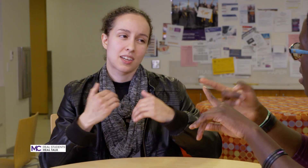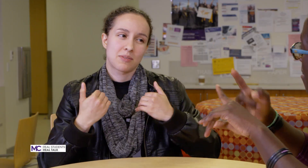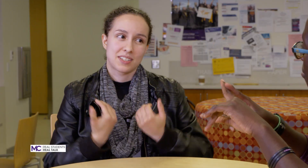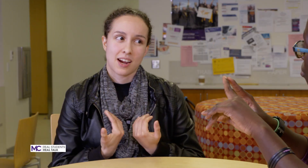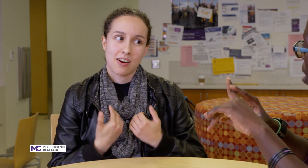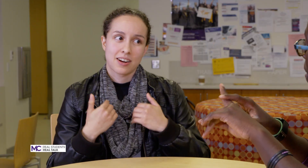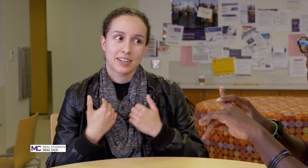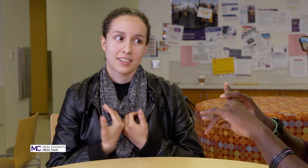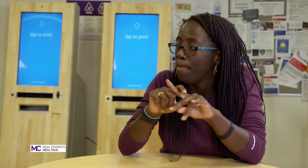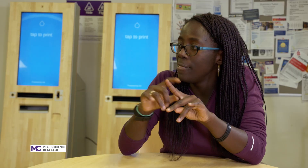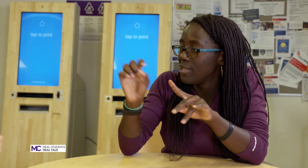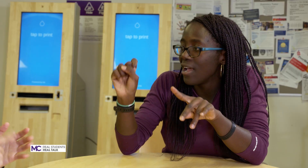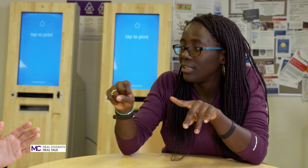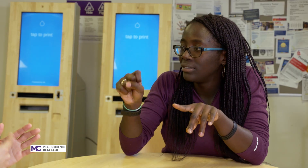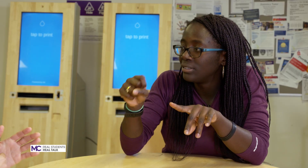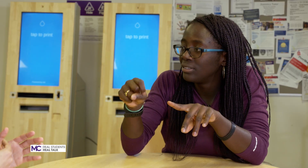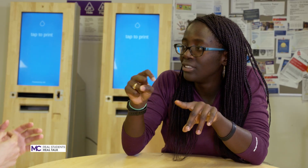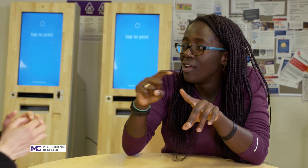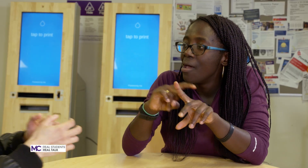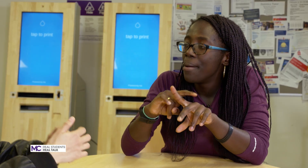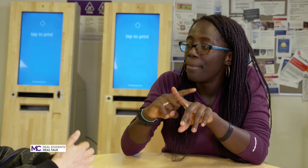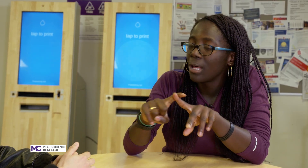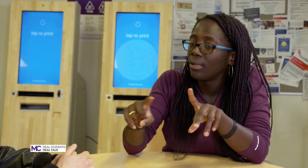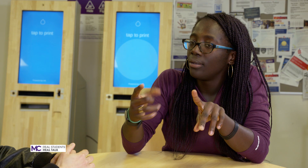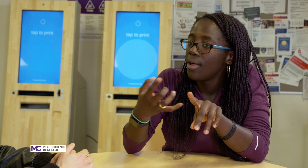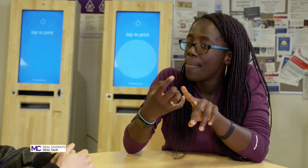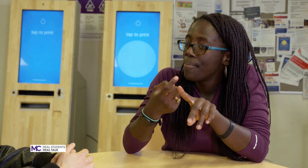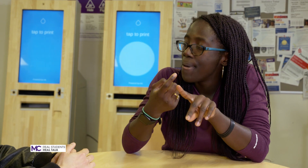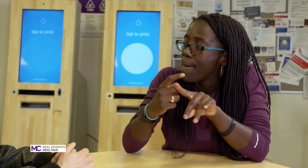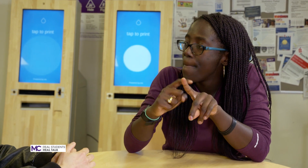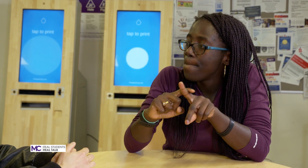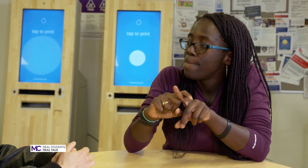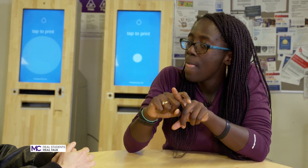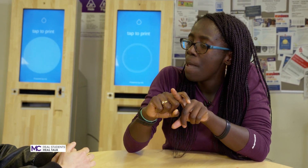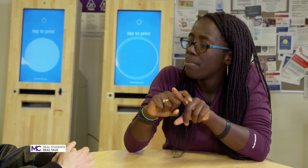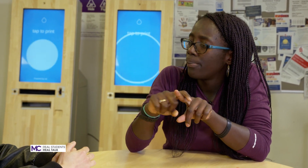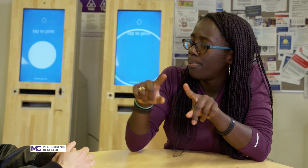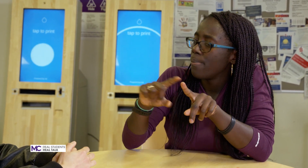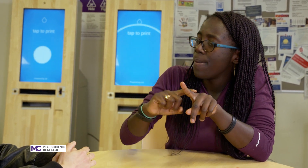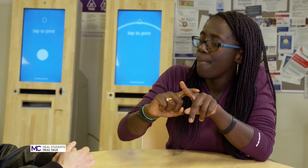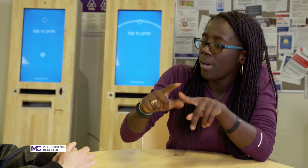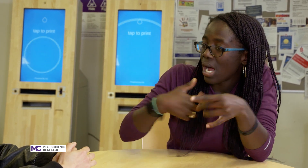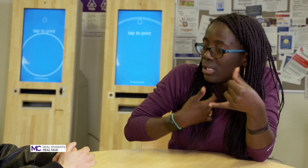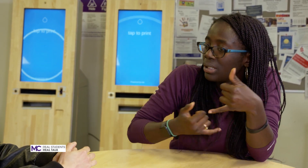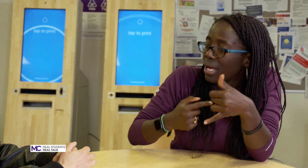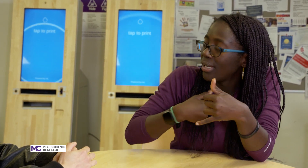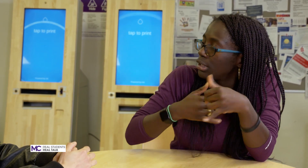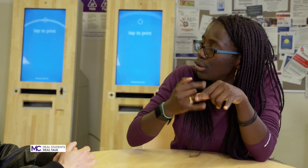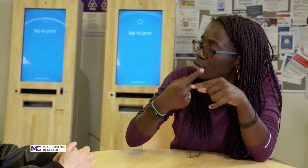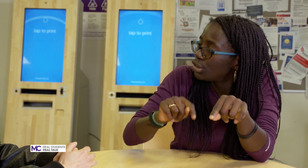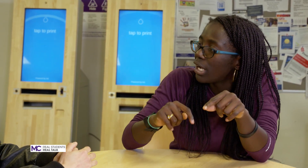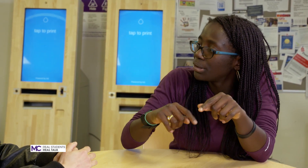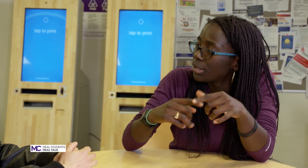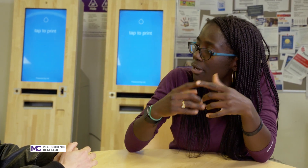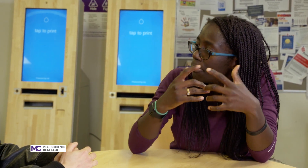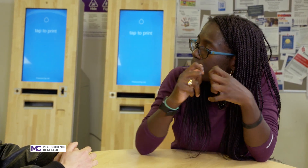be tiring yeah but but I still try to I